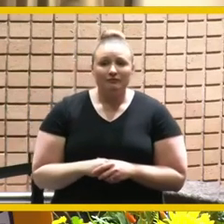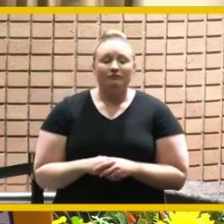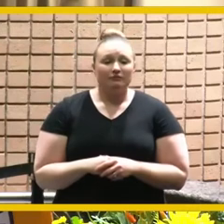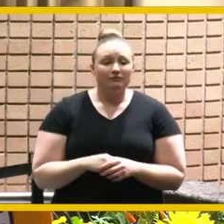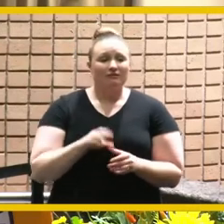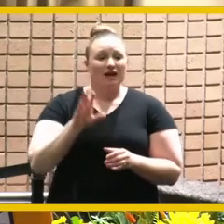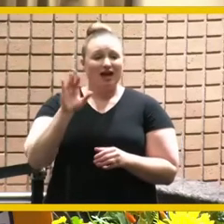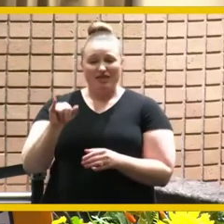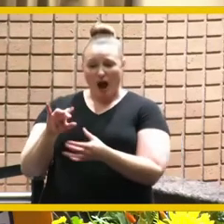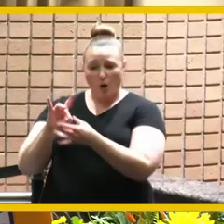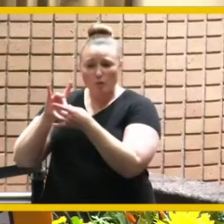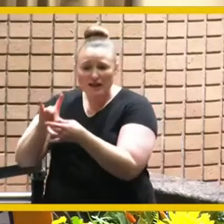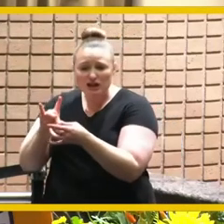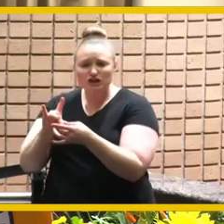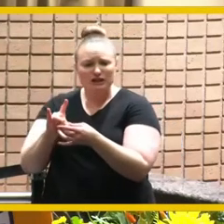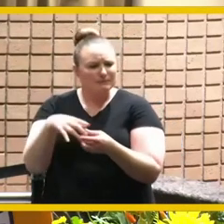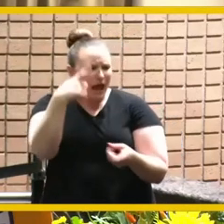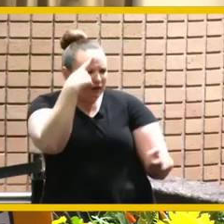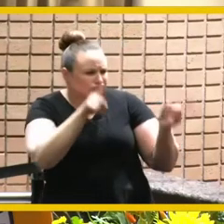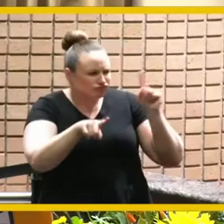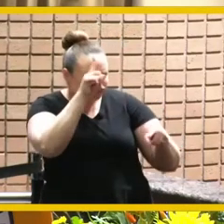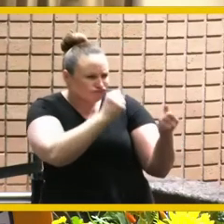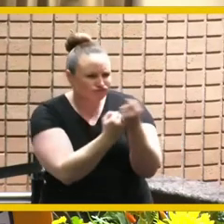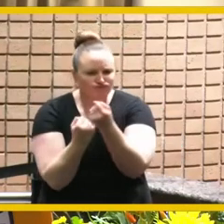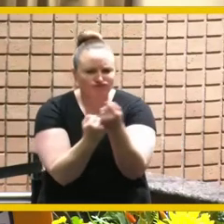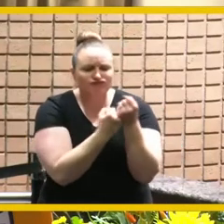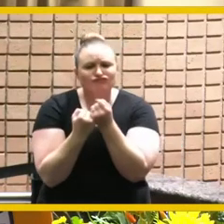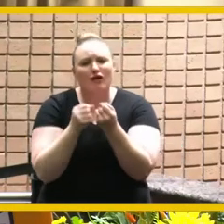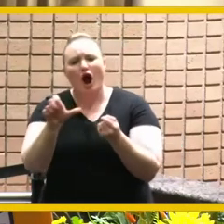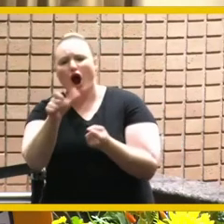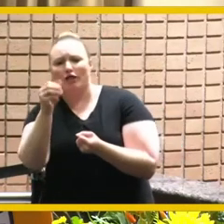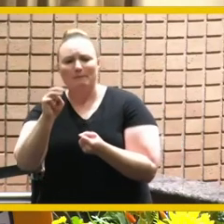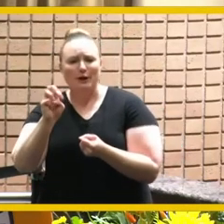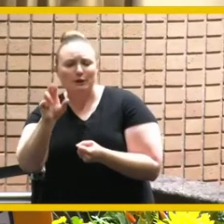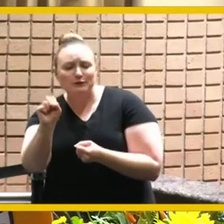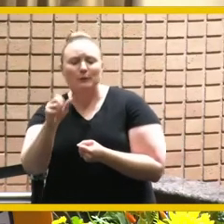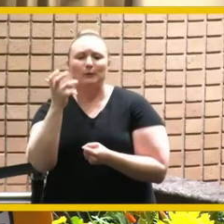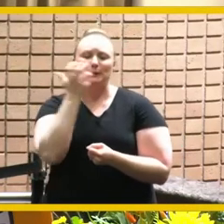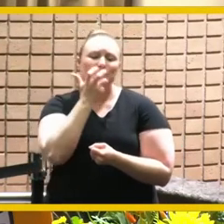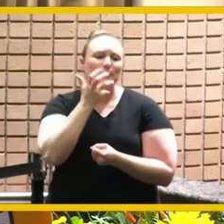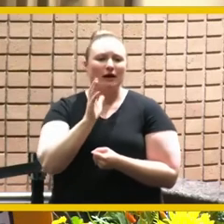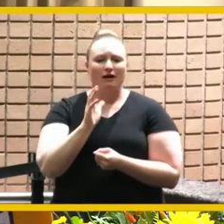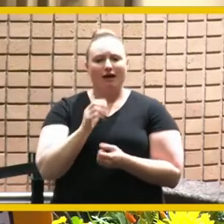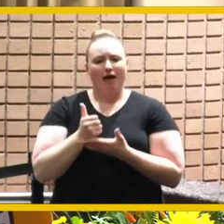elected and appointed leaders has helped us as a community make riverside better for all residents